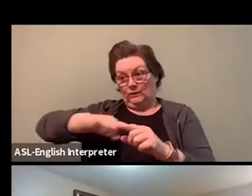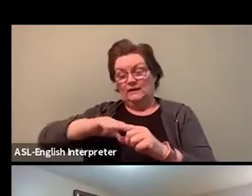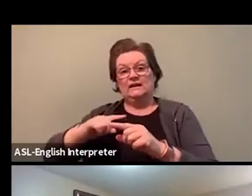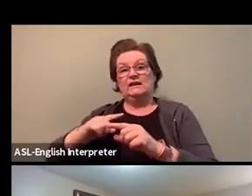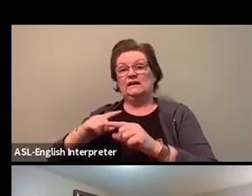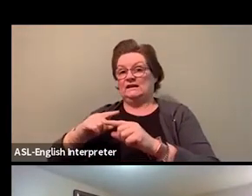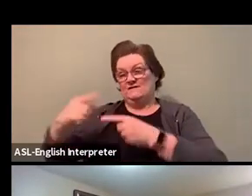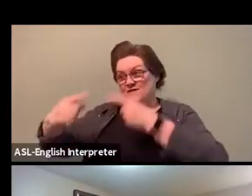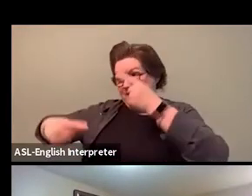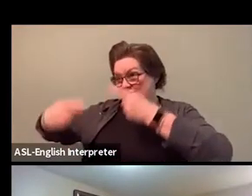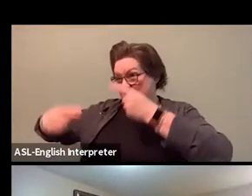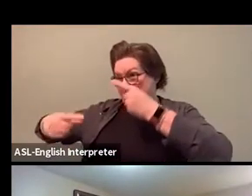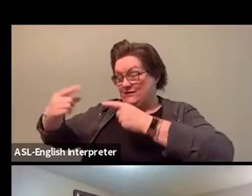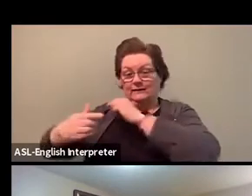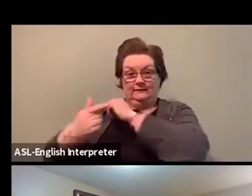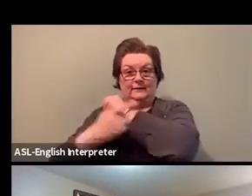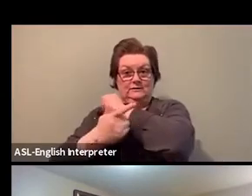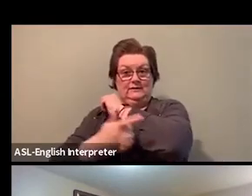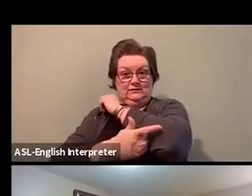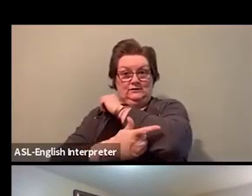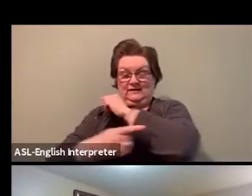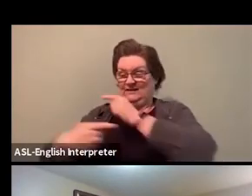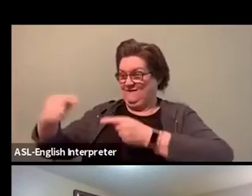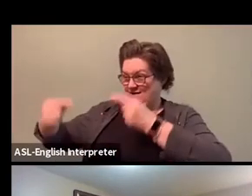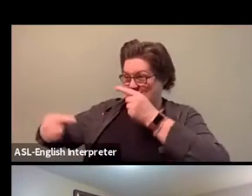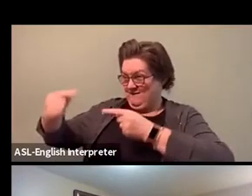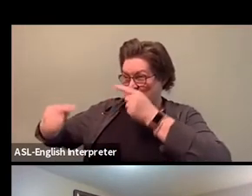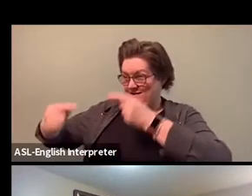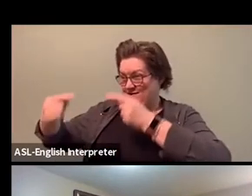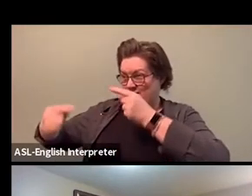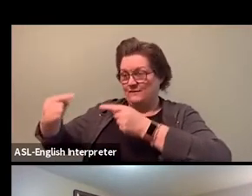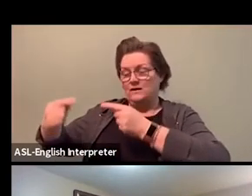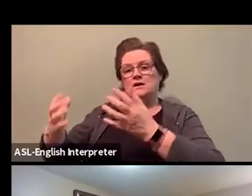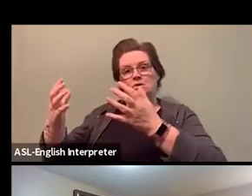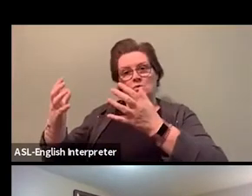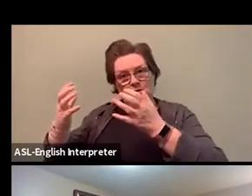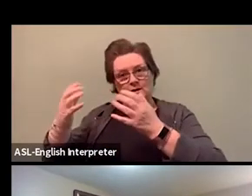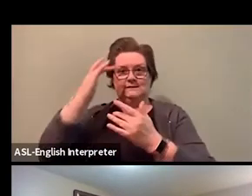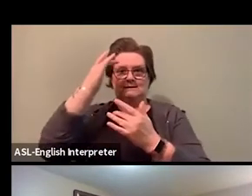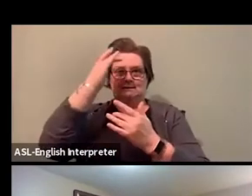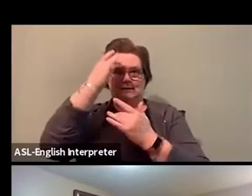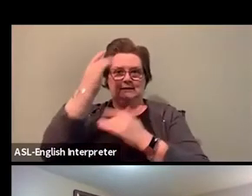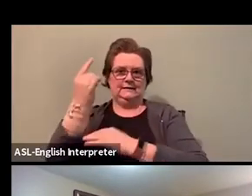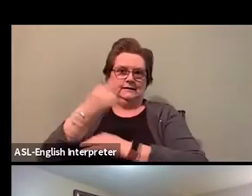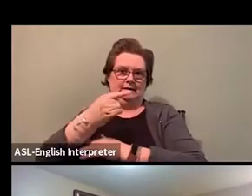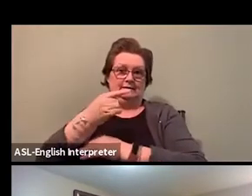And I want to make it clear that paid sick days are not only about,